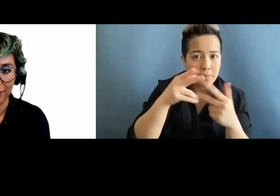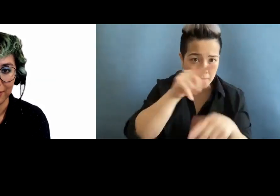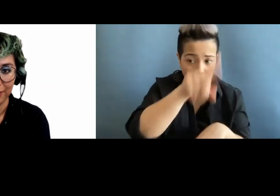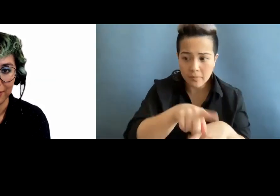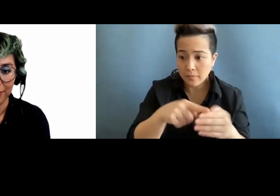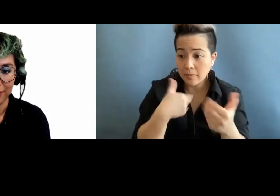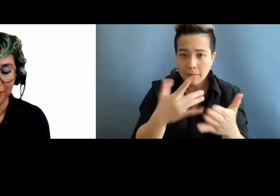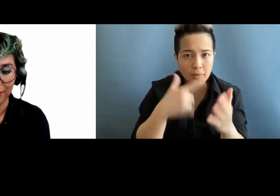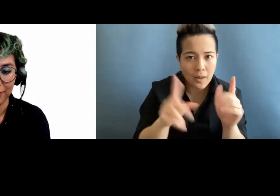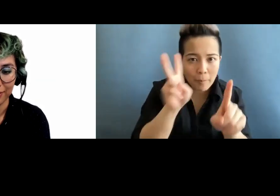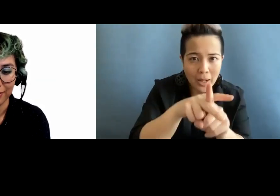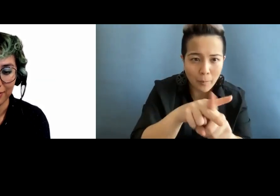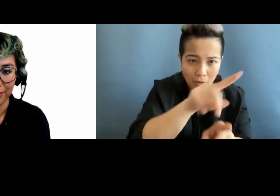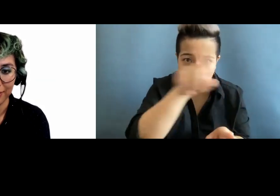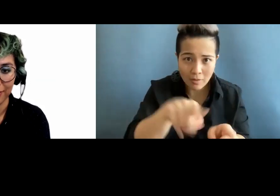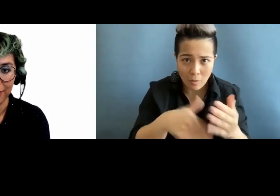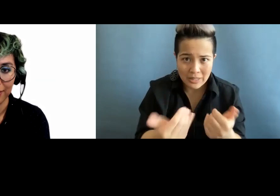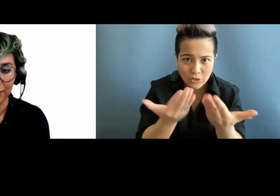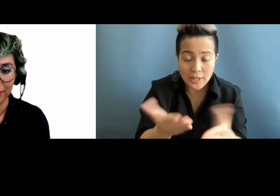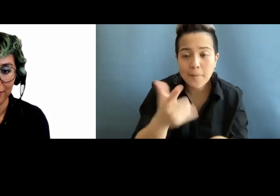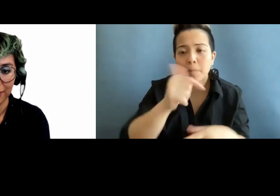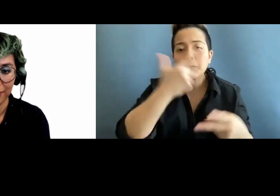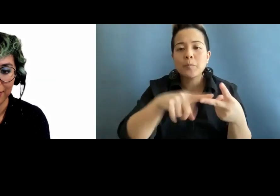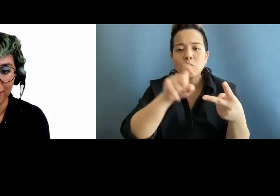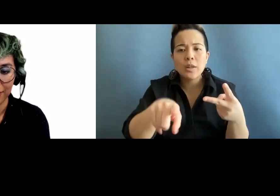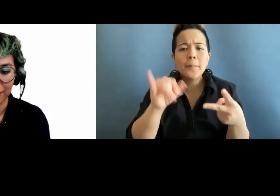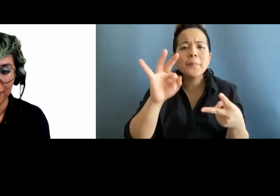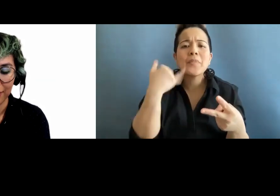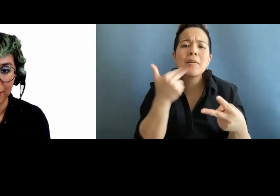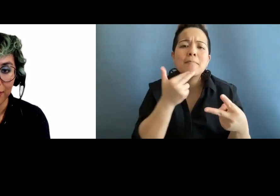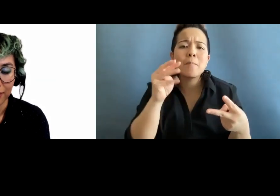The second question was someone with a microbusiness would have to hire